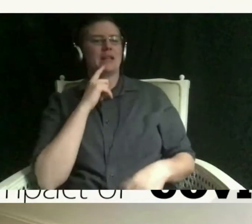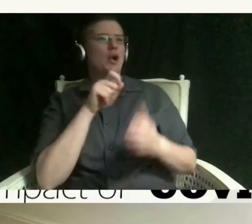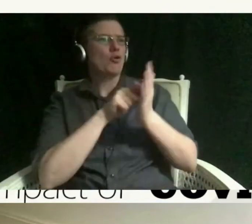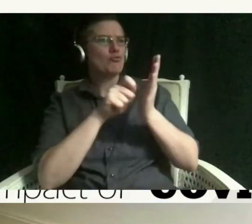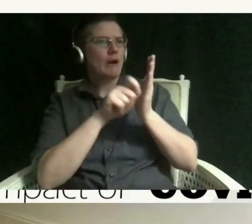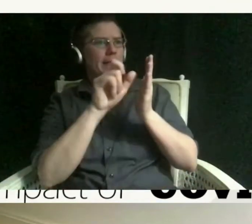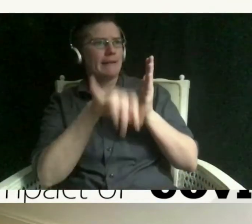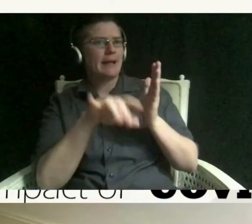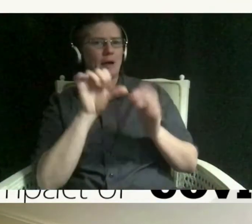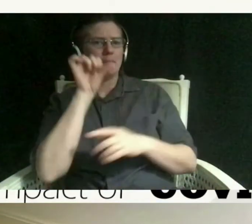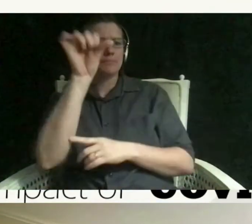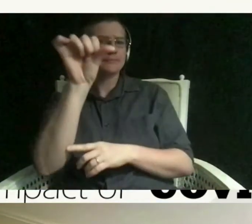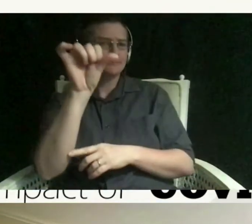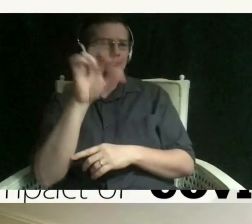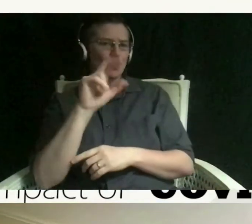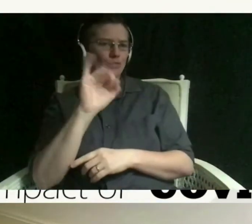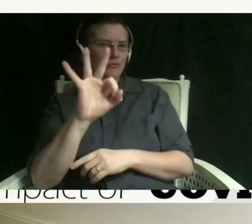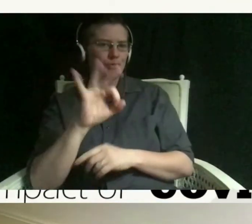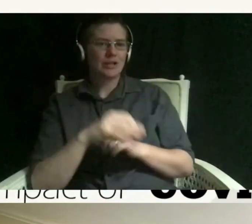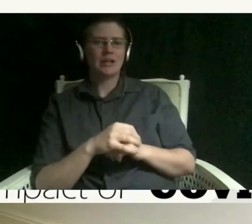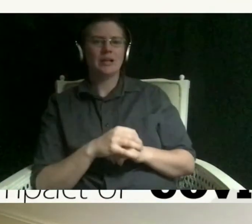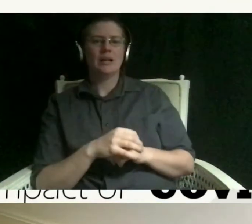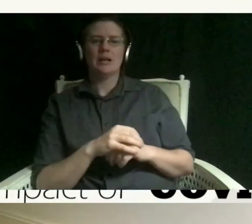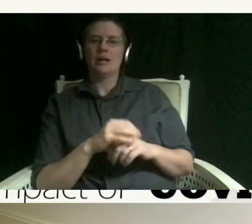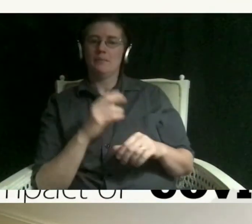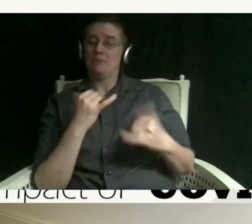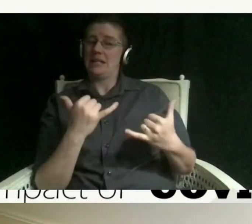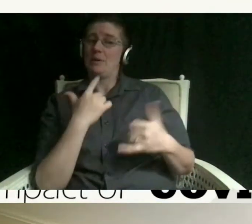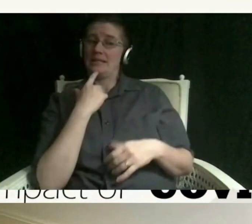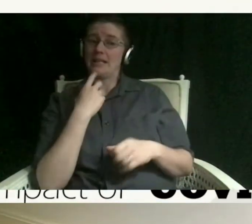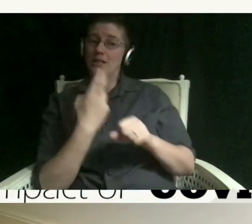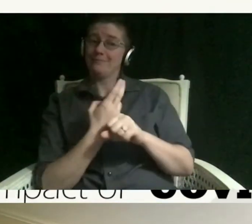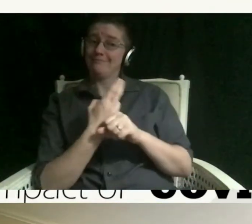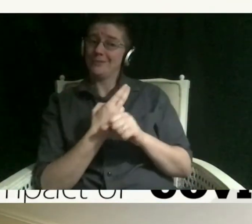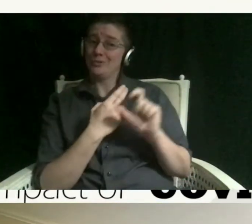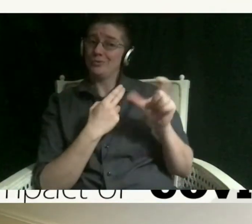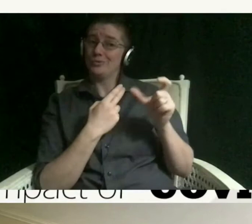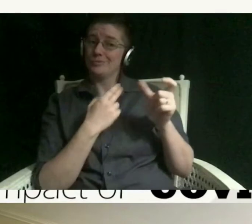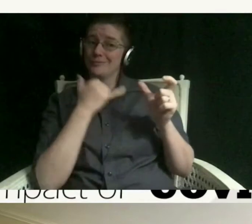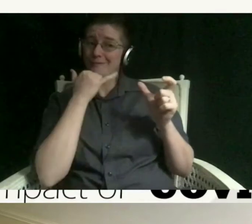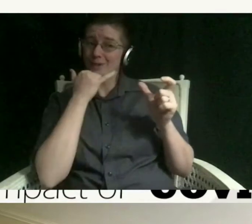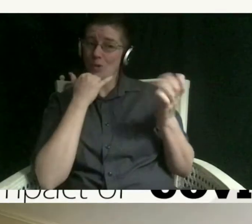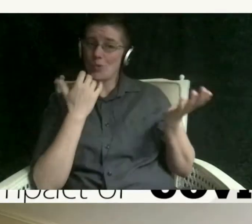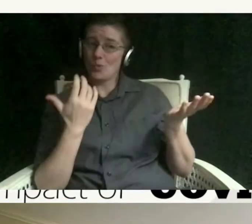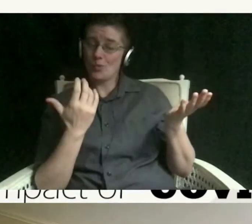on your refrigerator but now i would say use this little device that you always have in your hand